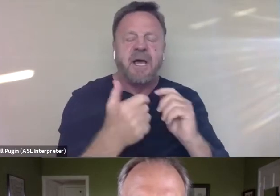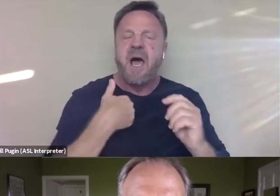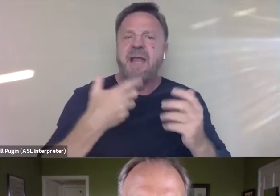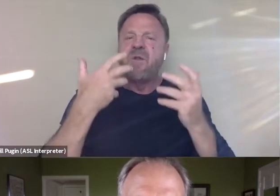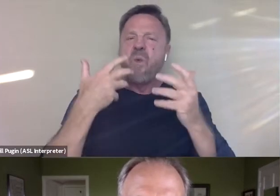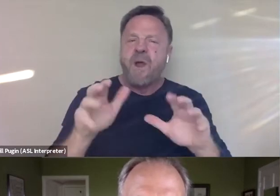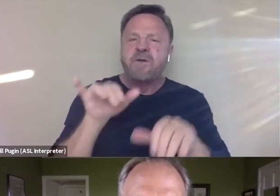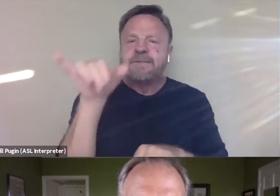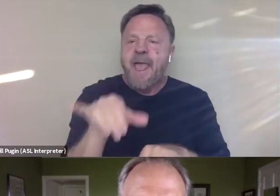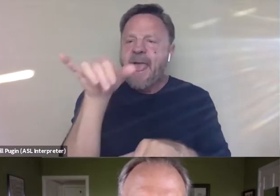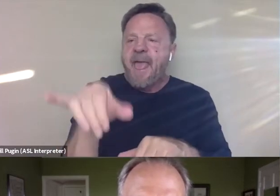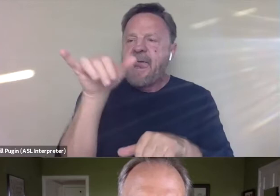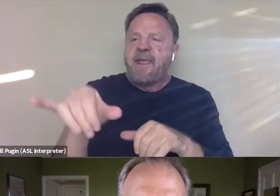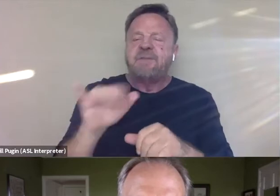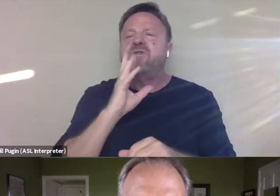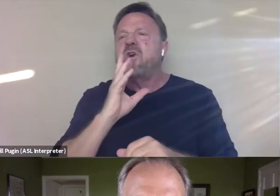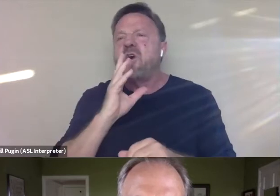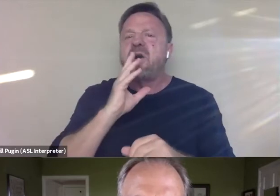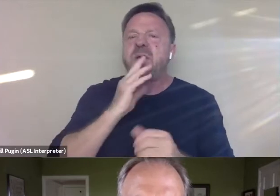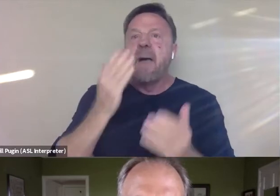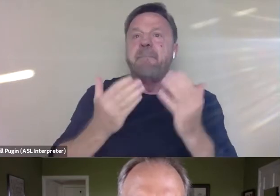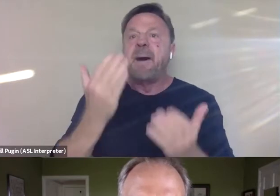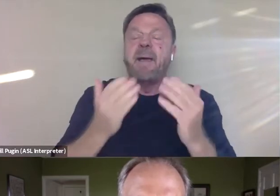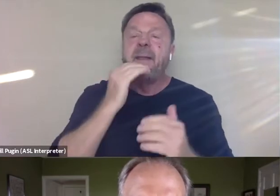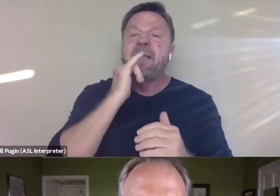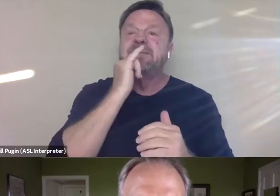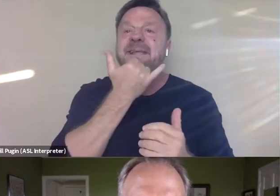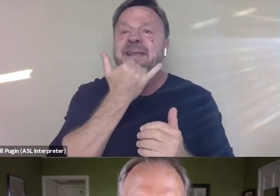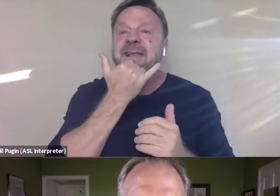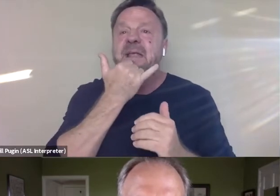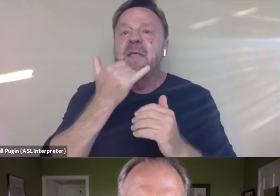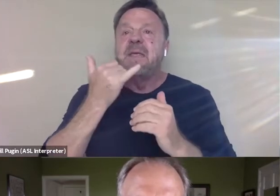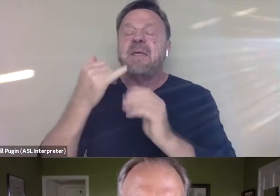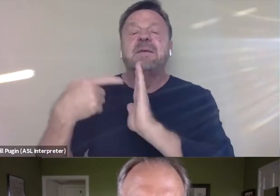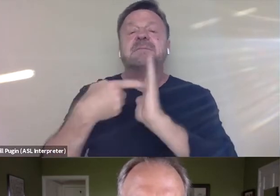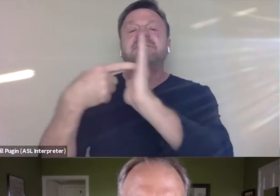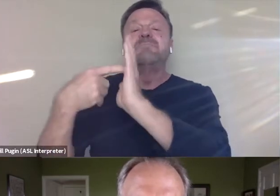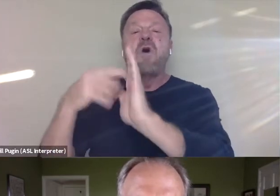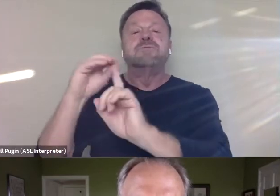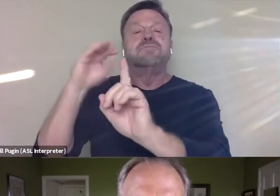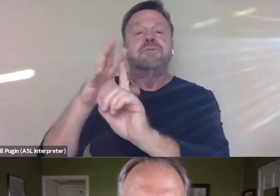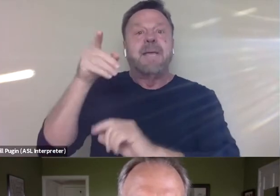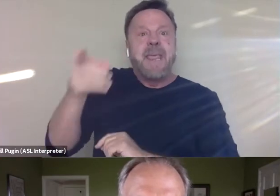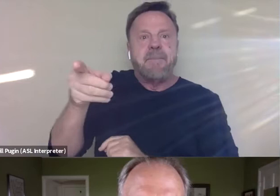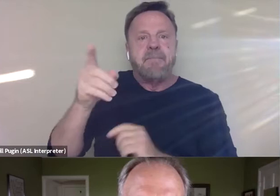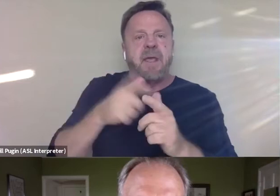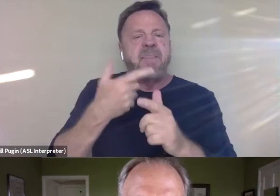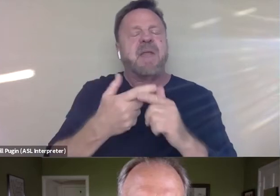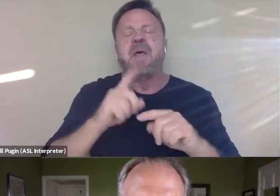where I might accidentally expose him. And then it became untenable when I had to do the same thing